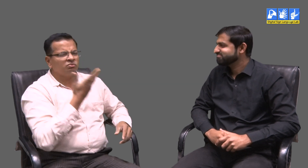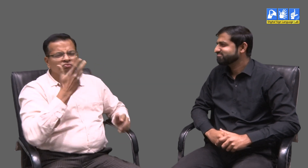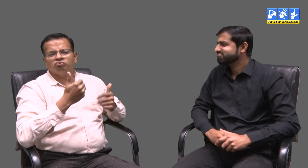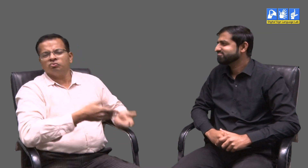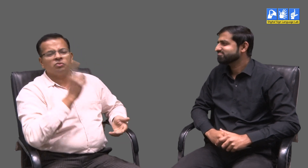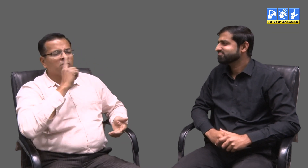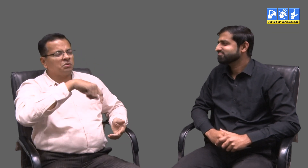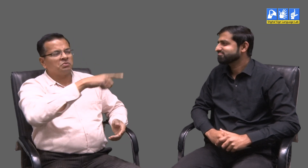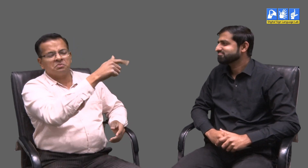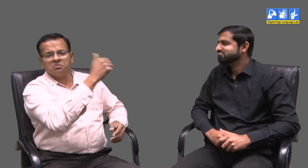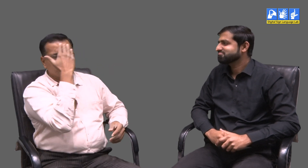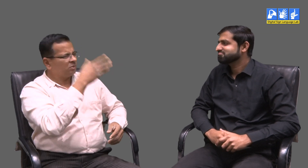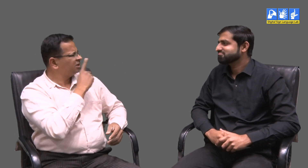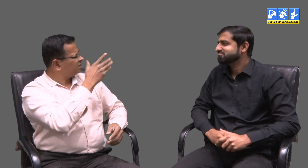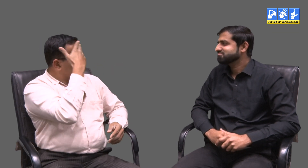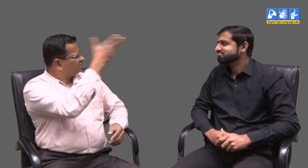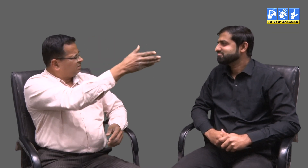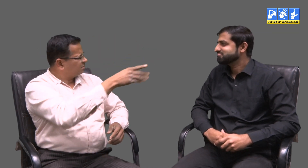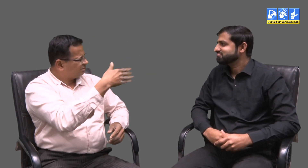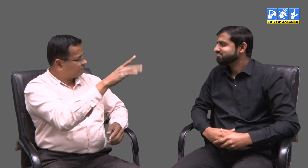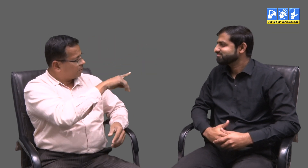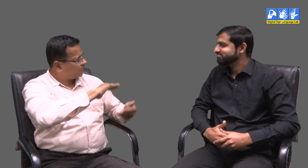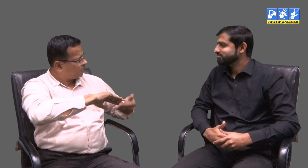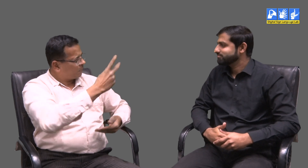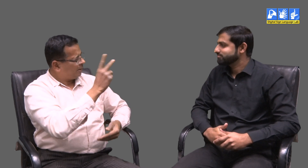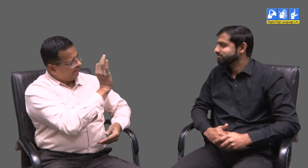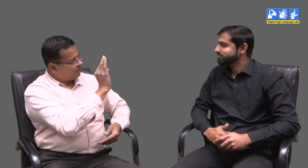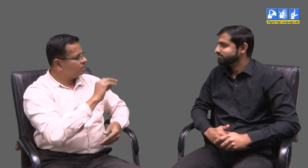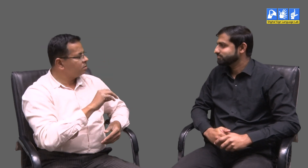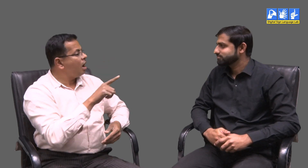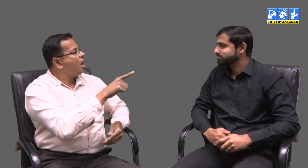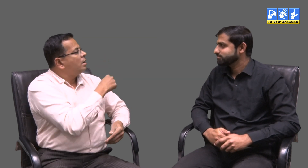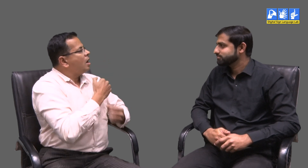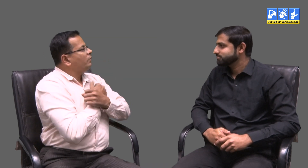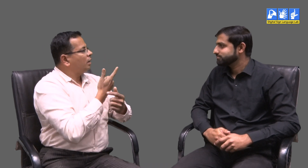No. Gosh his wife does not cook for him or offers him water. You should get married again.